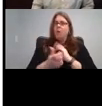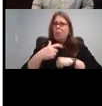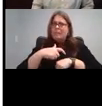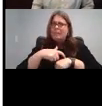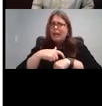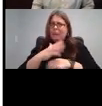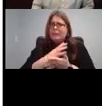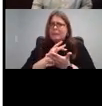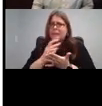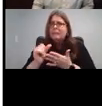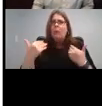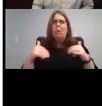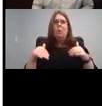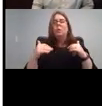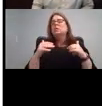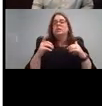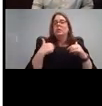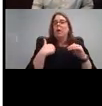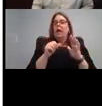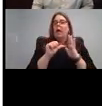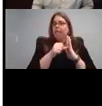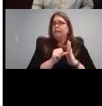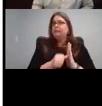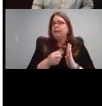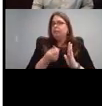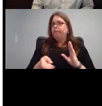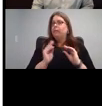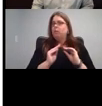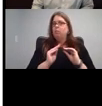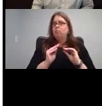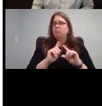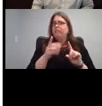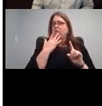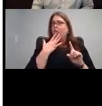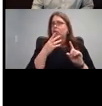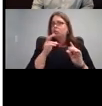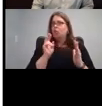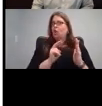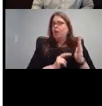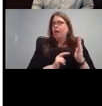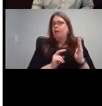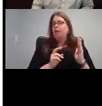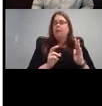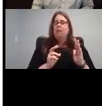So I highlighted a couple that are that are good to look at. So I'm